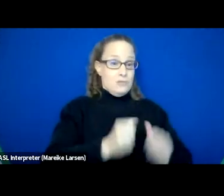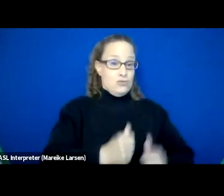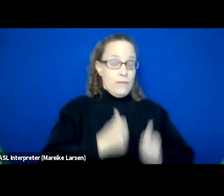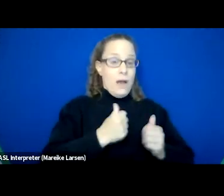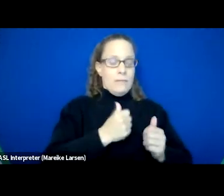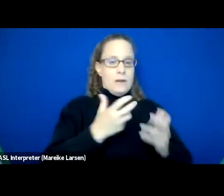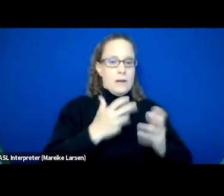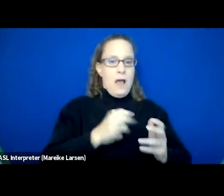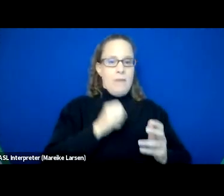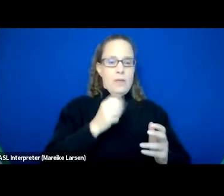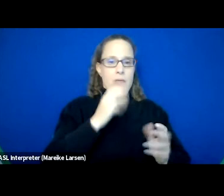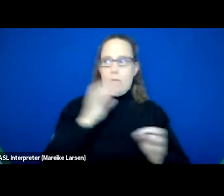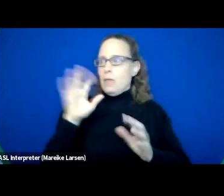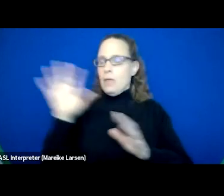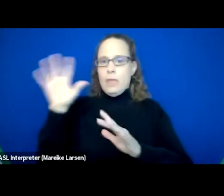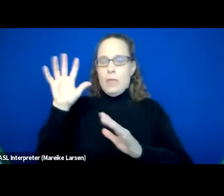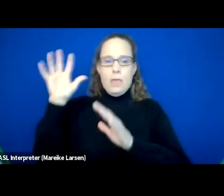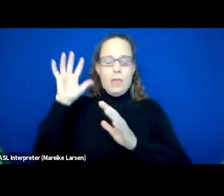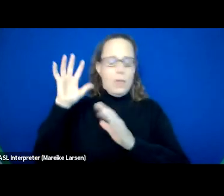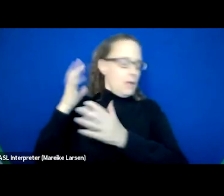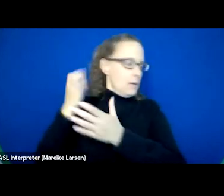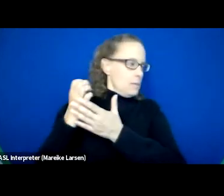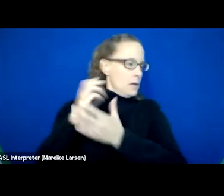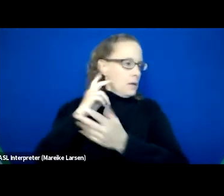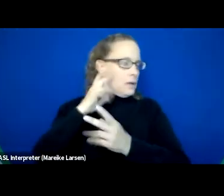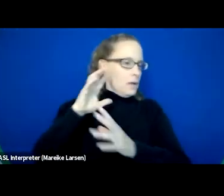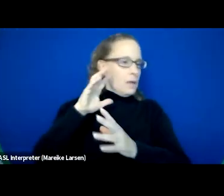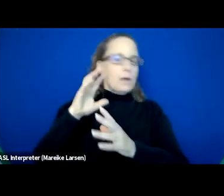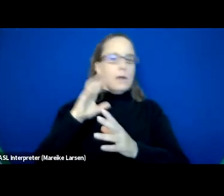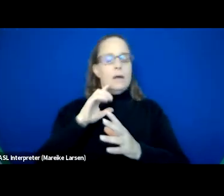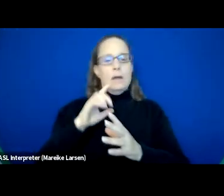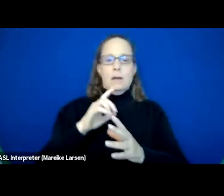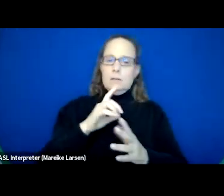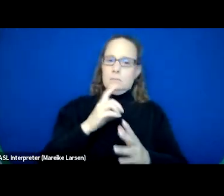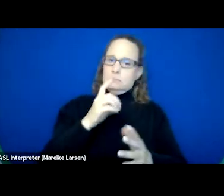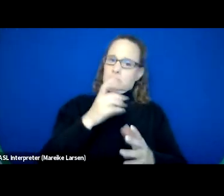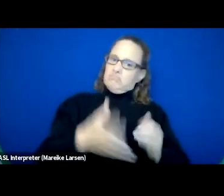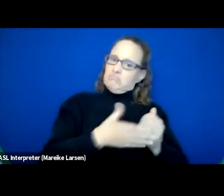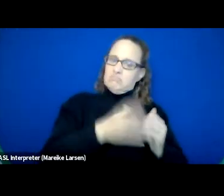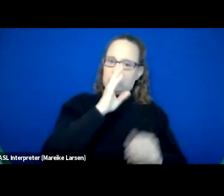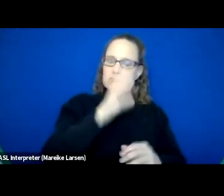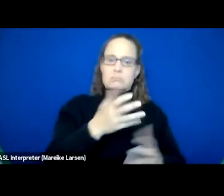and wanna stay grounded in their recovery, that's just one more thing. So we try to help them get employed our clients,